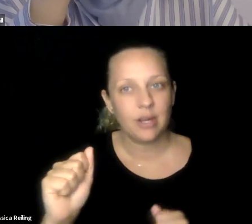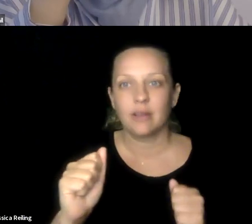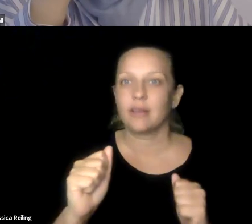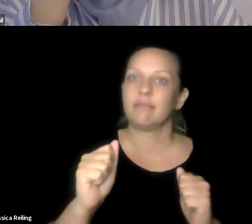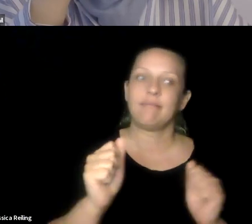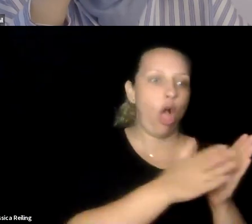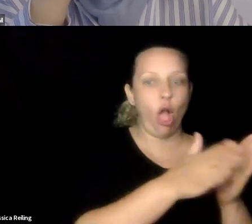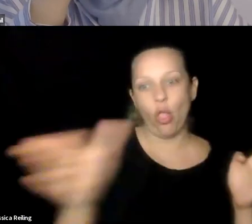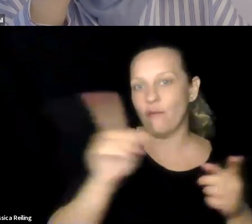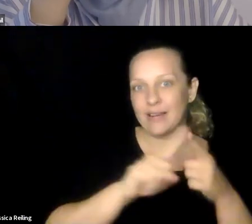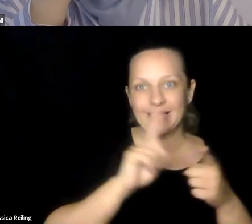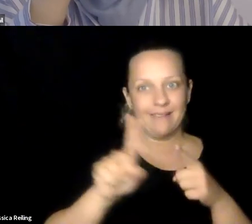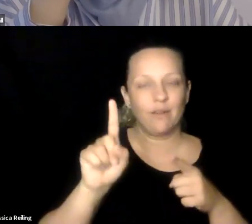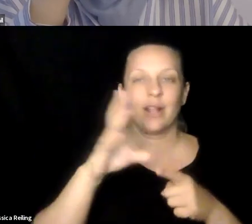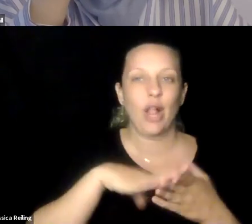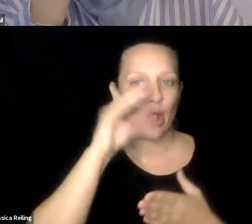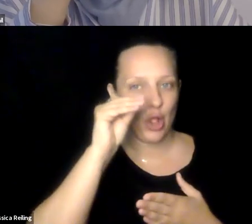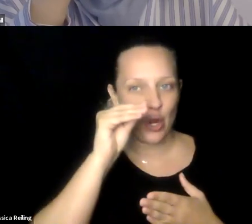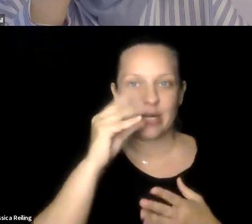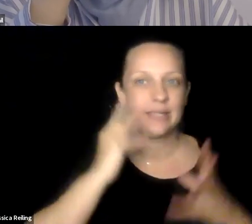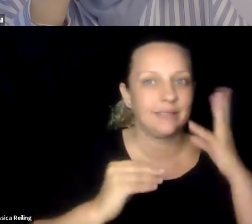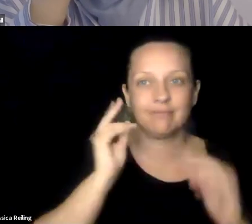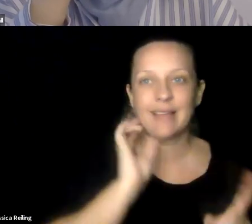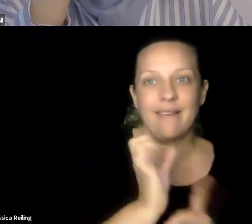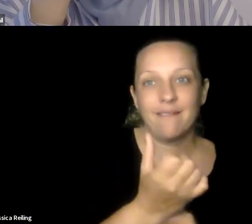technologies are first -- offer significant opportunity for students